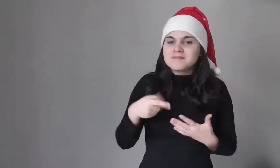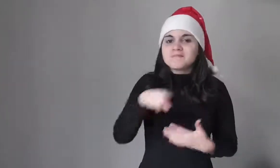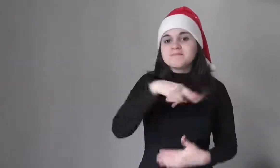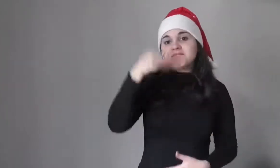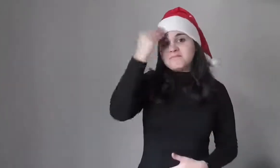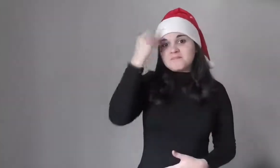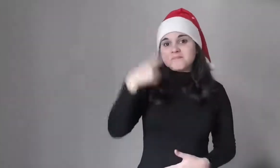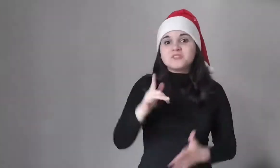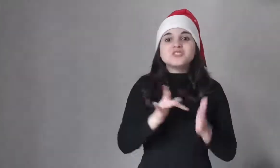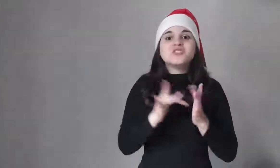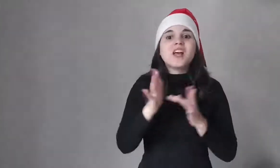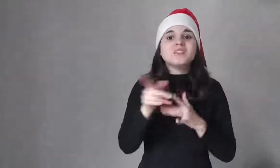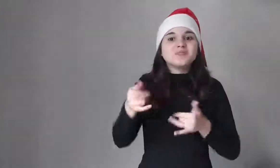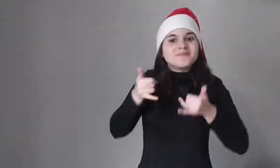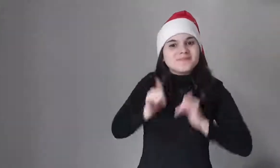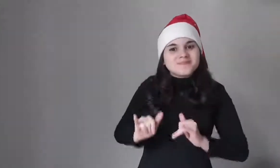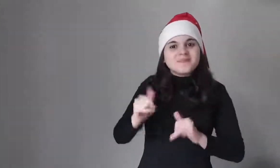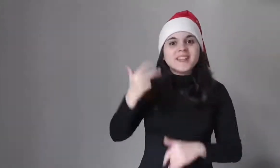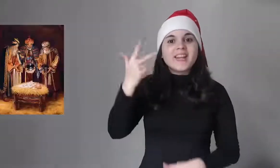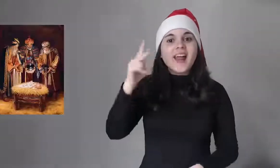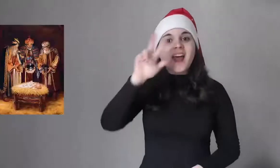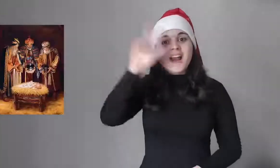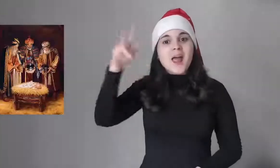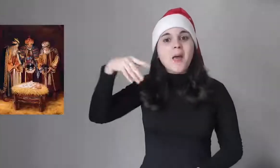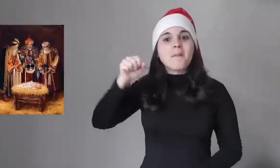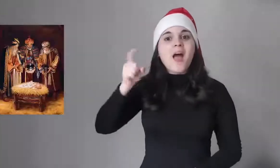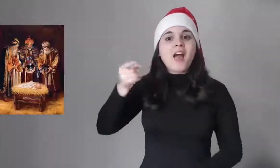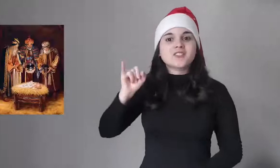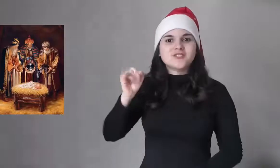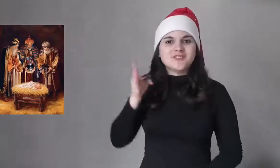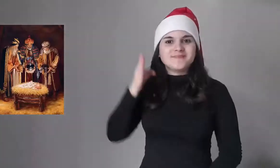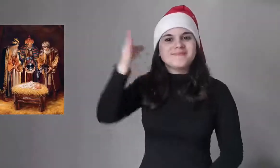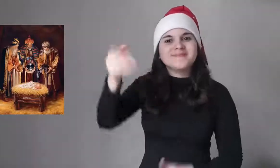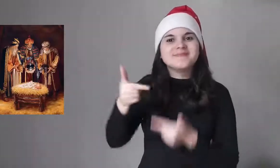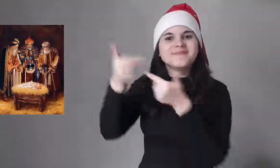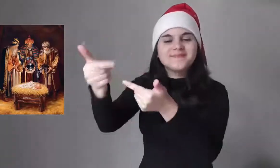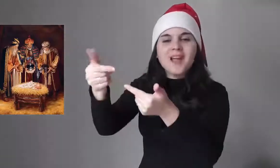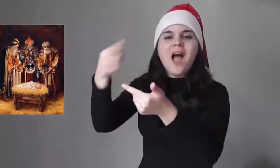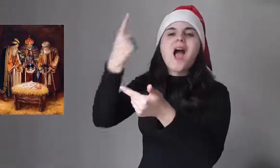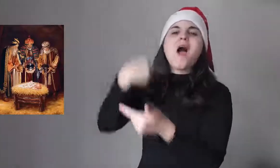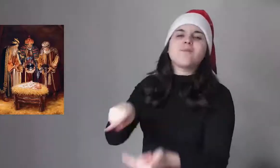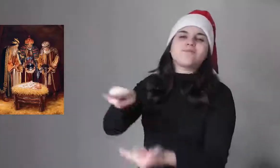Many think about the birth of Jesus when the three Magi gave him gifts,